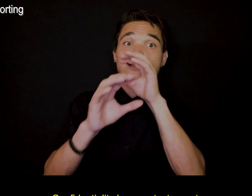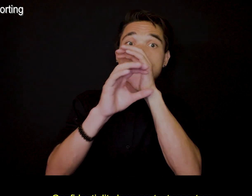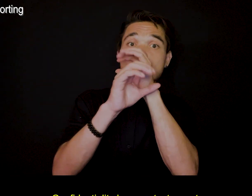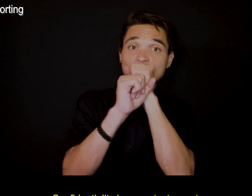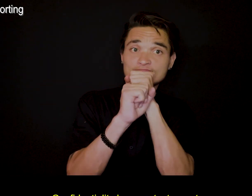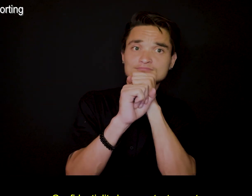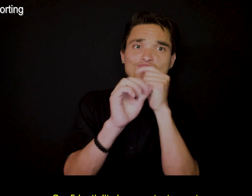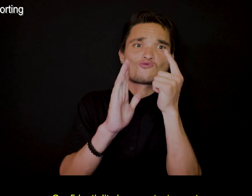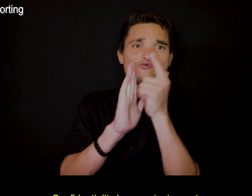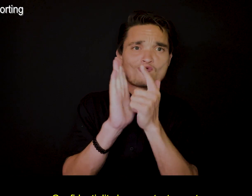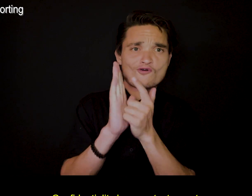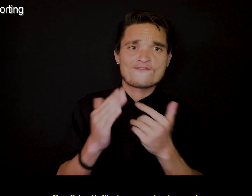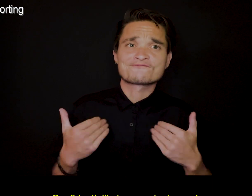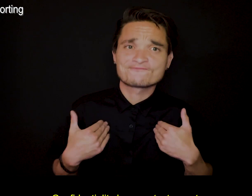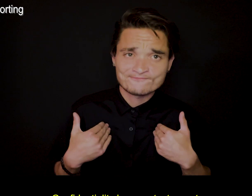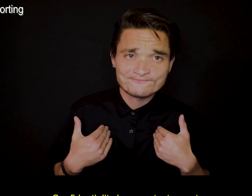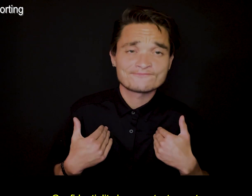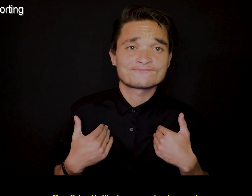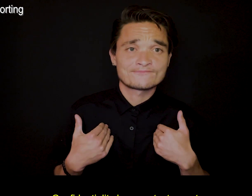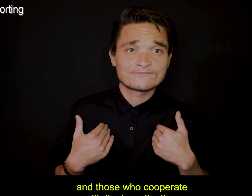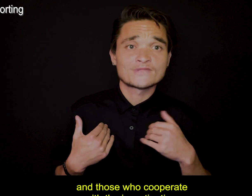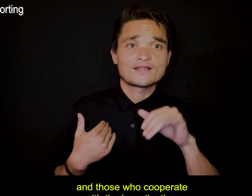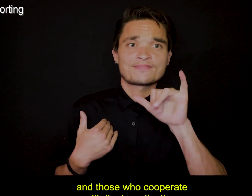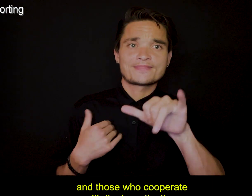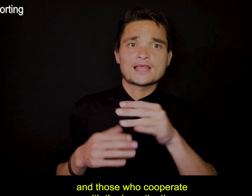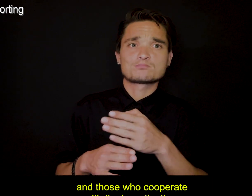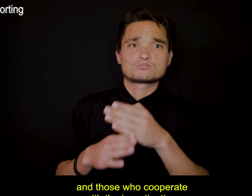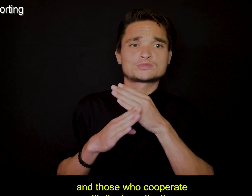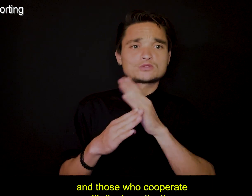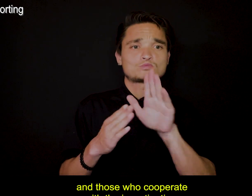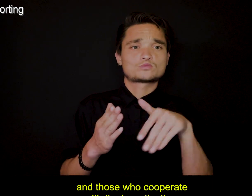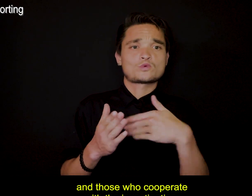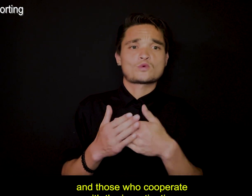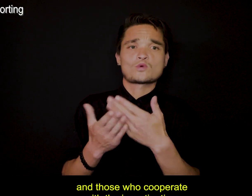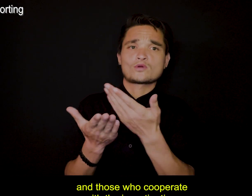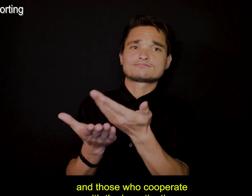Confidentiality laws protect reporters and those who cooperate with the investigation.